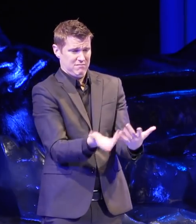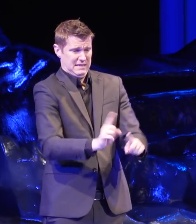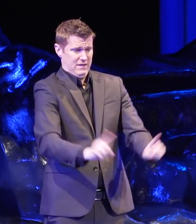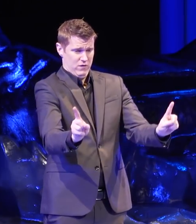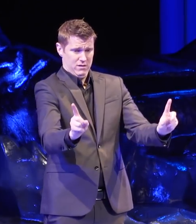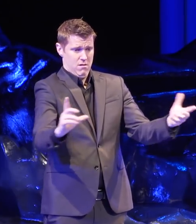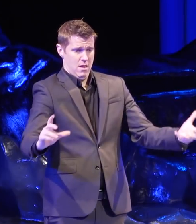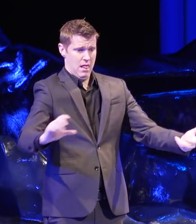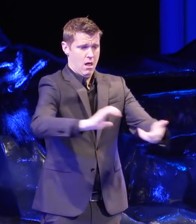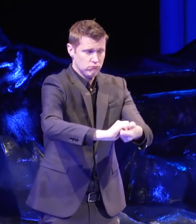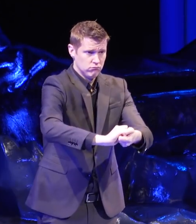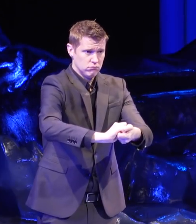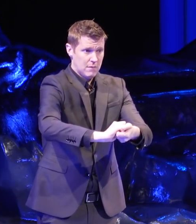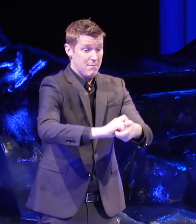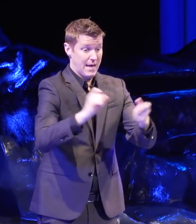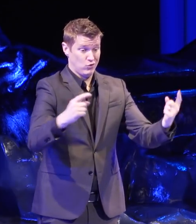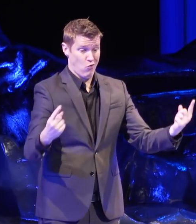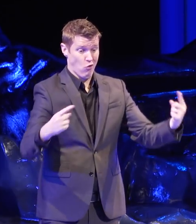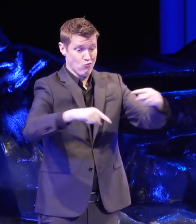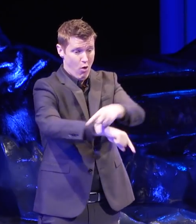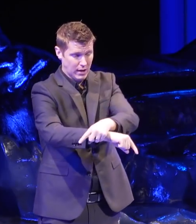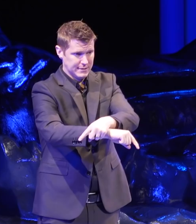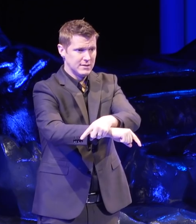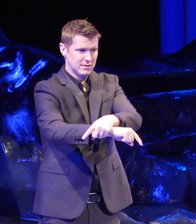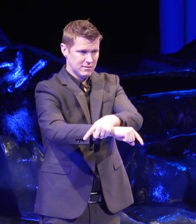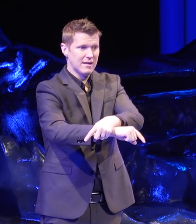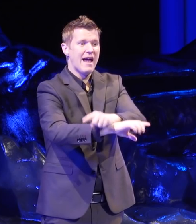Working across difference is our theme for BushCon this year.